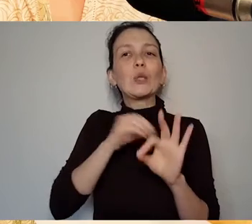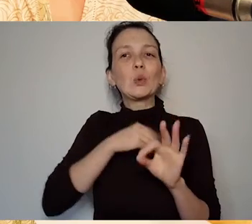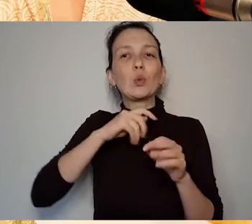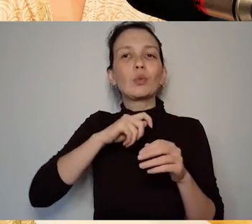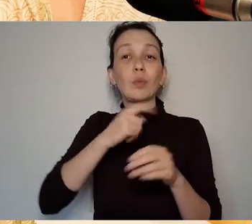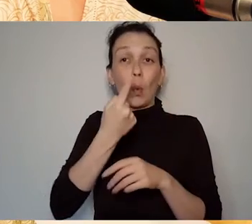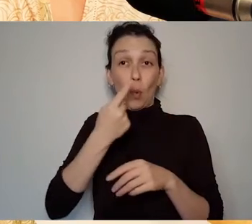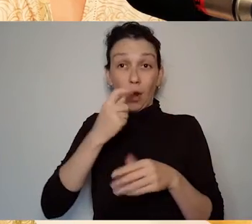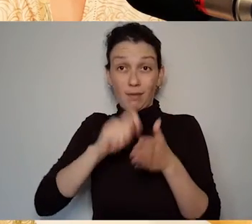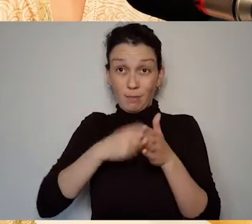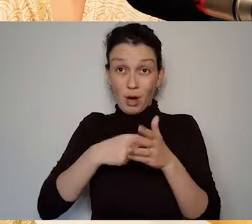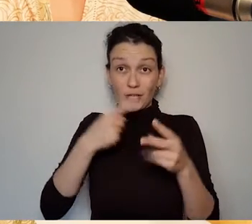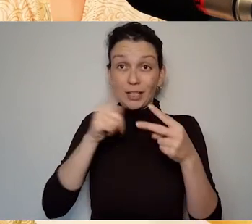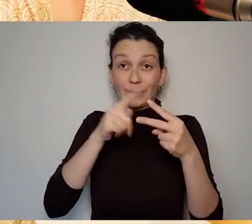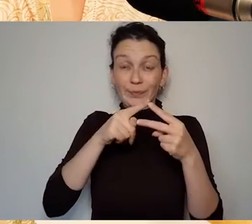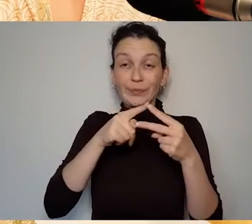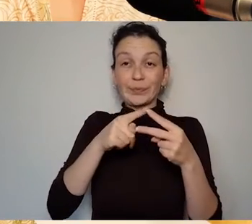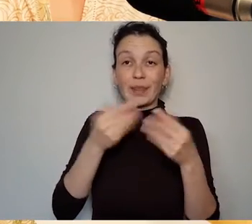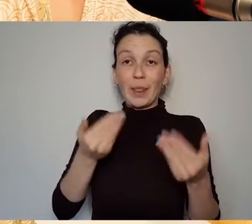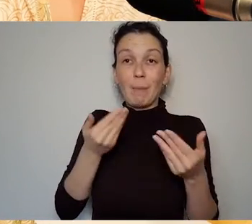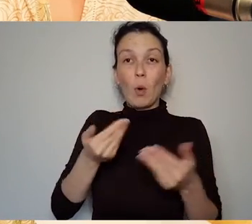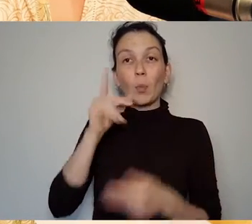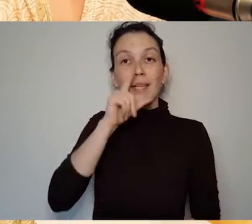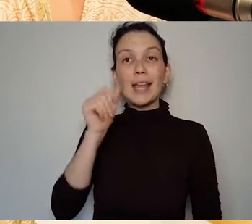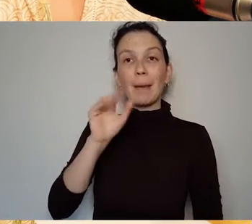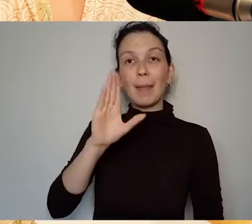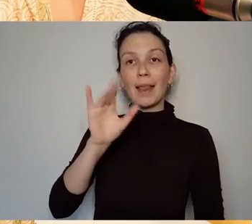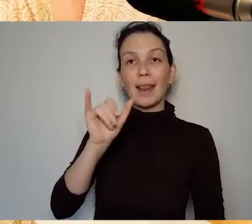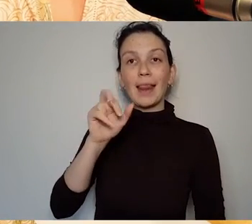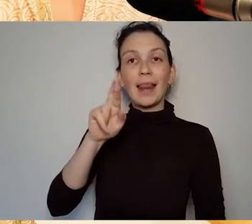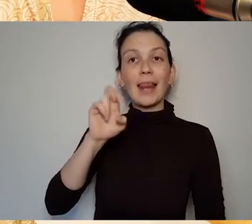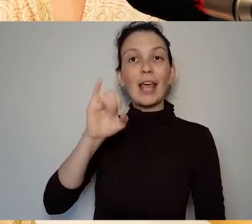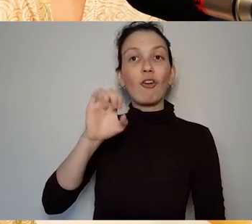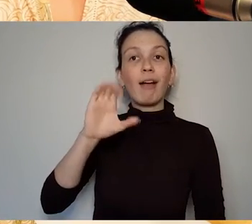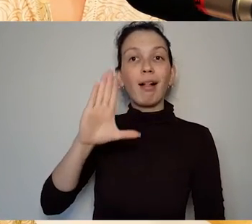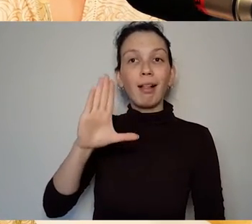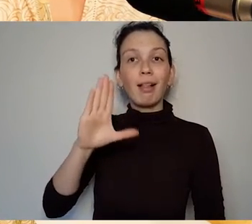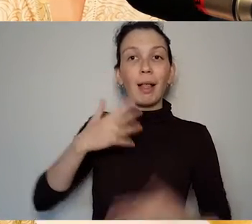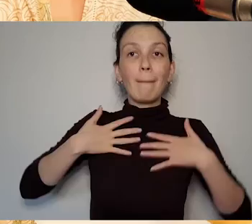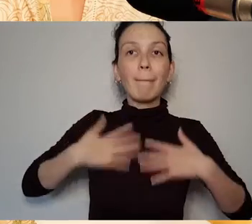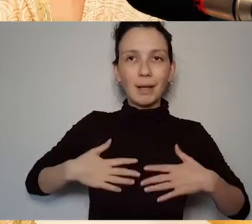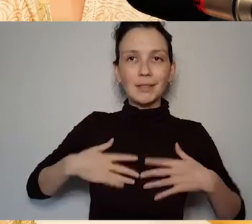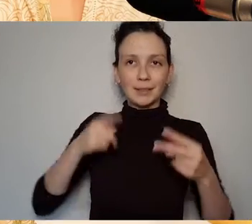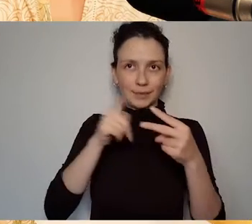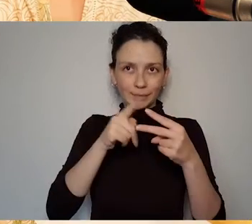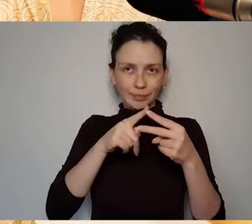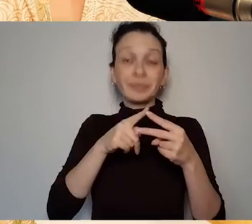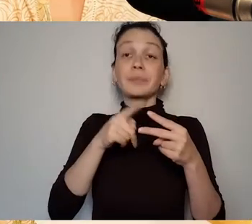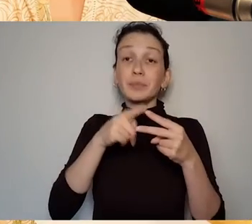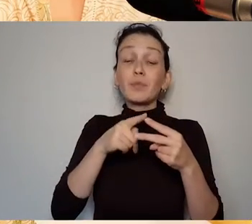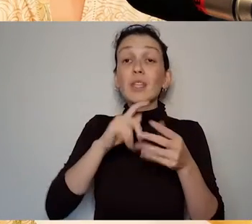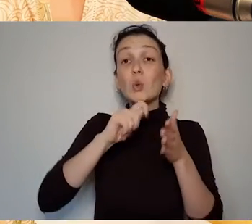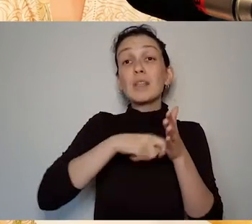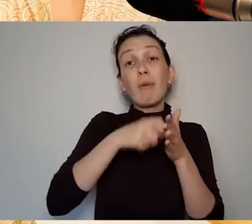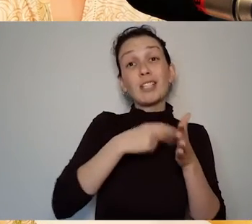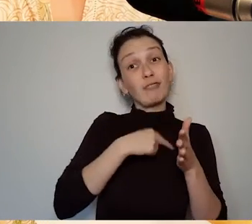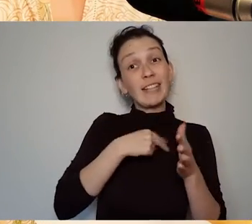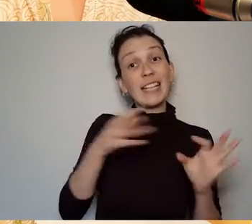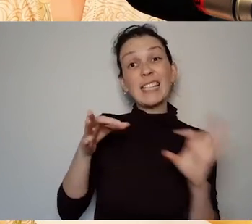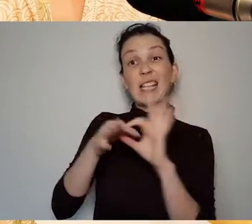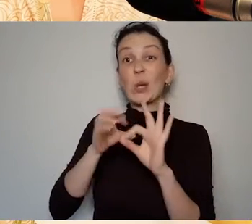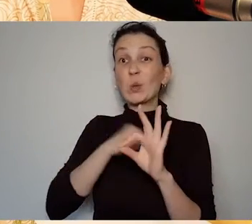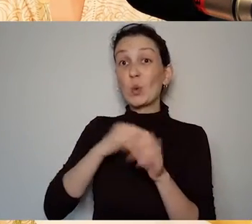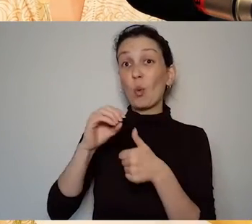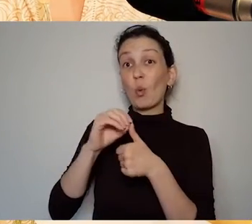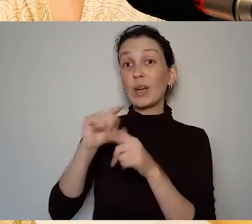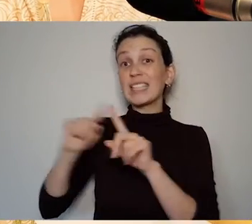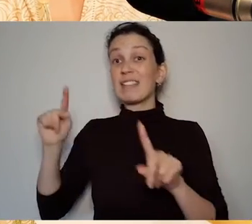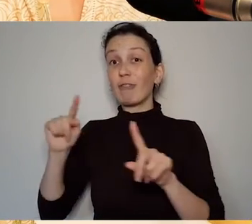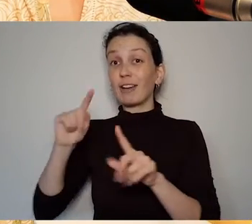So we're working ... Lyrical Bodies is a project built around another project the the project that